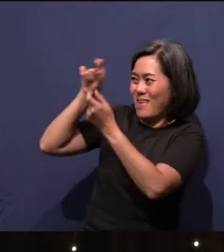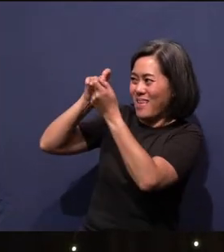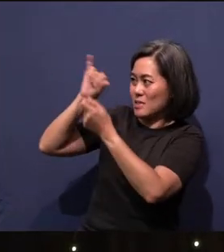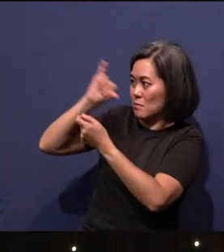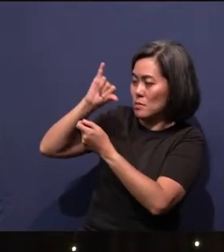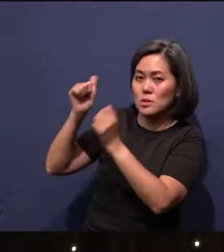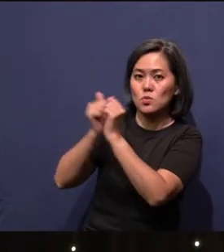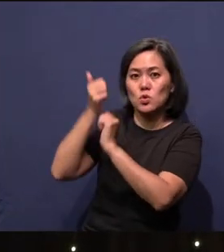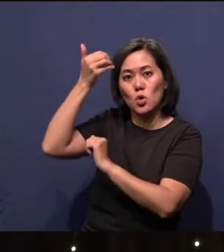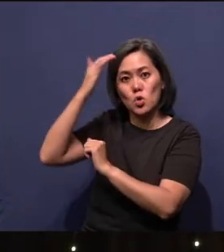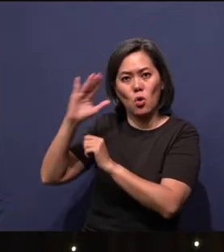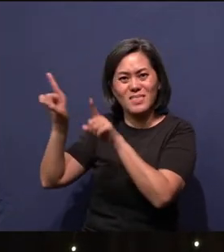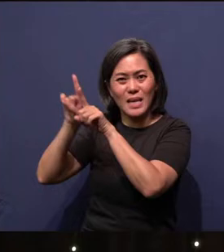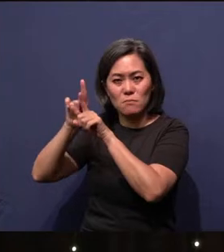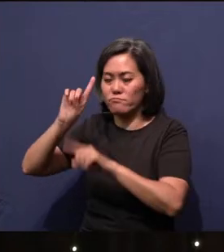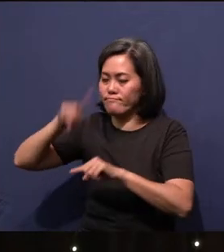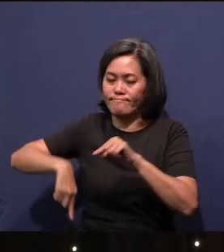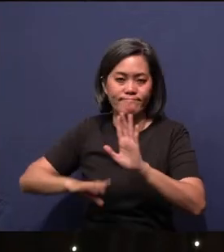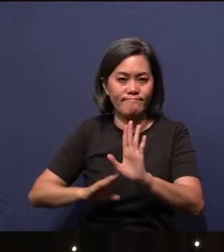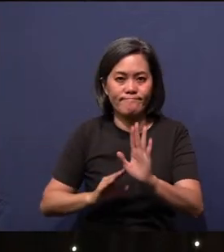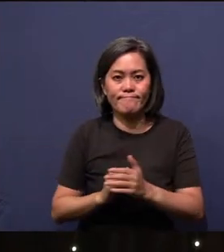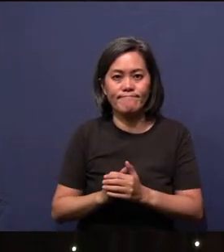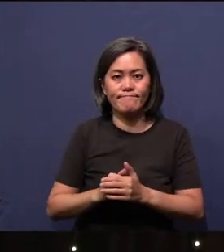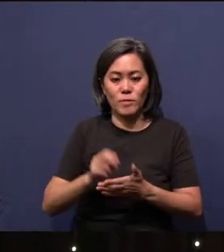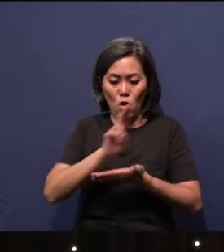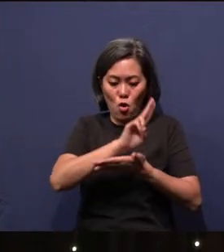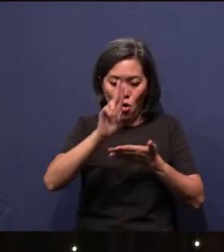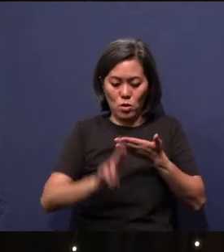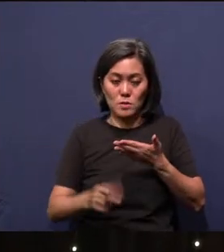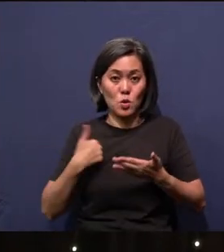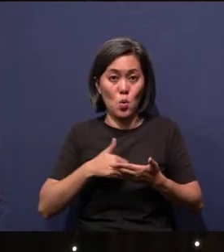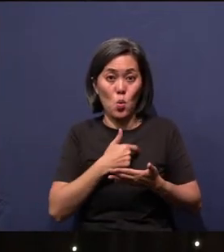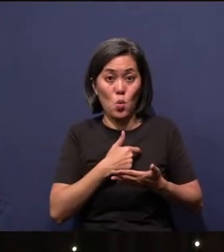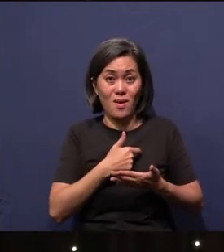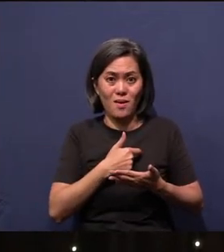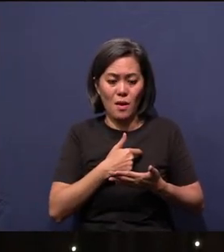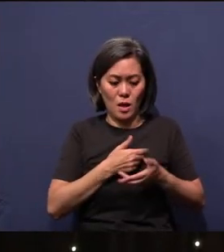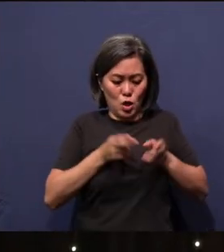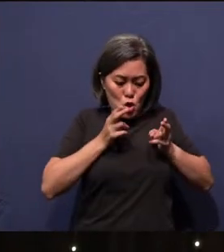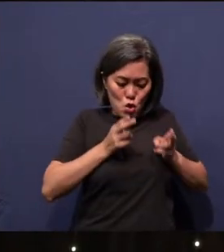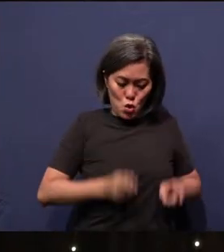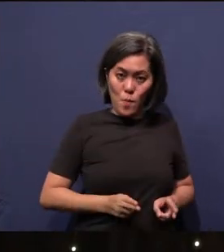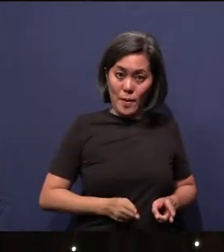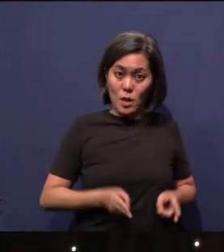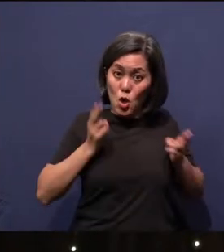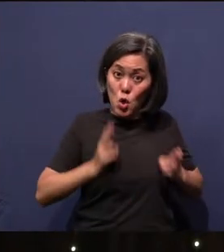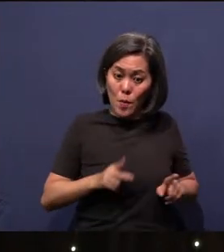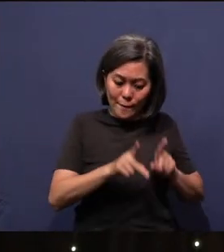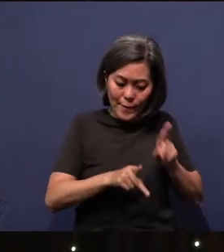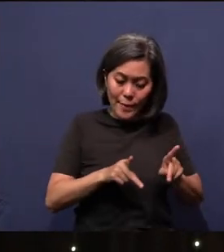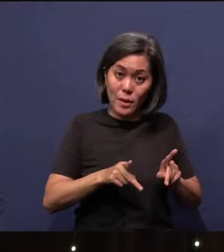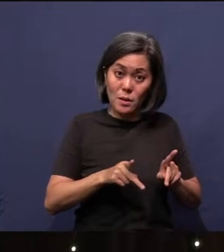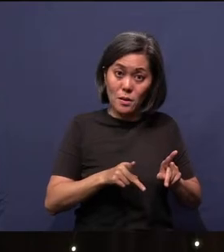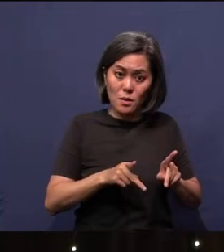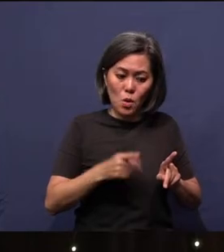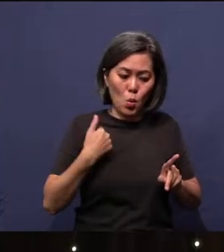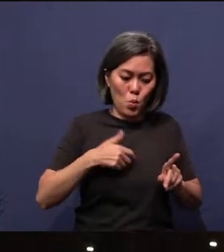Ultimately, we have become a humankind where we are rooted, anchored, and